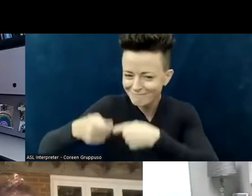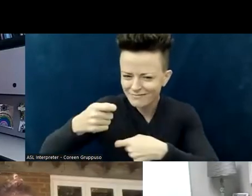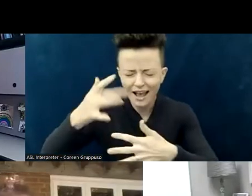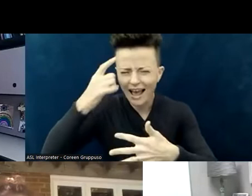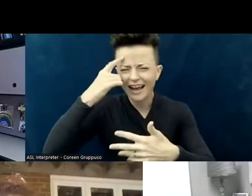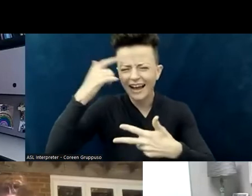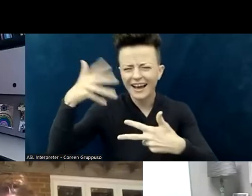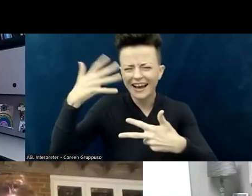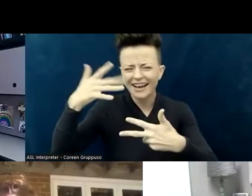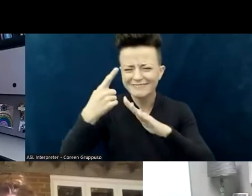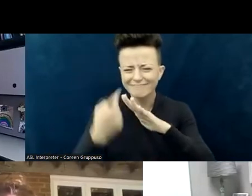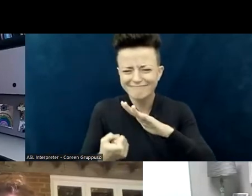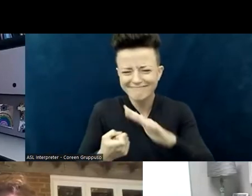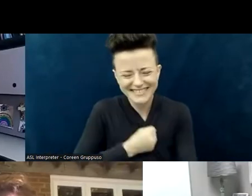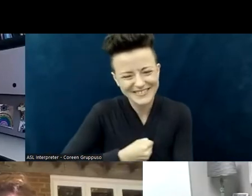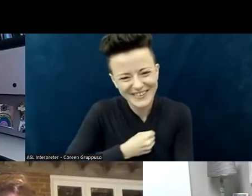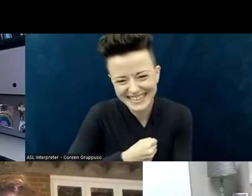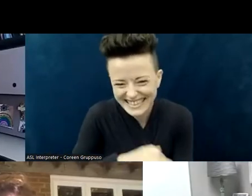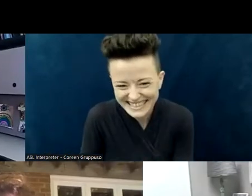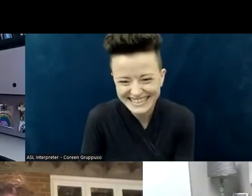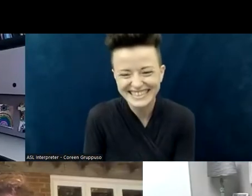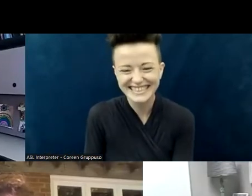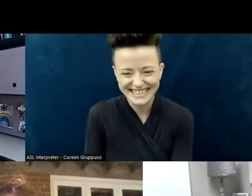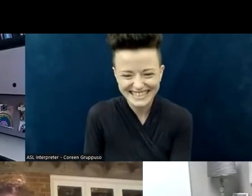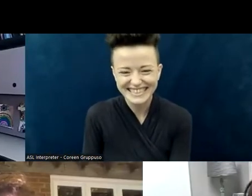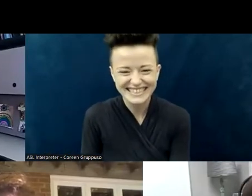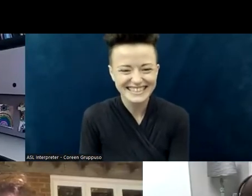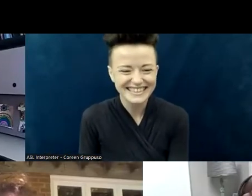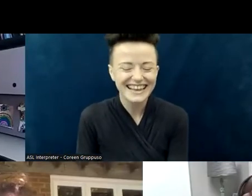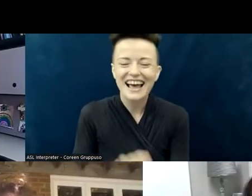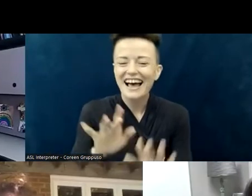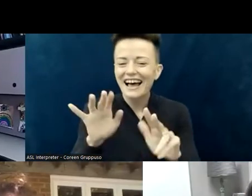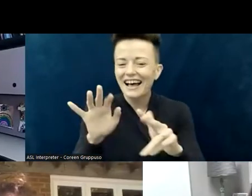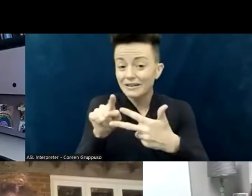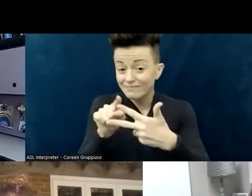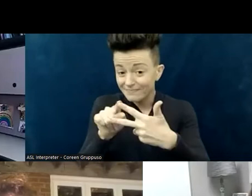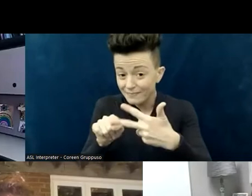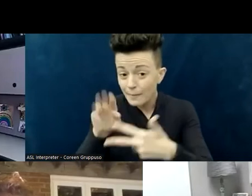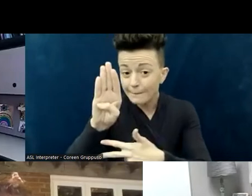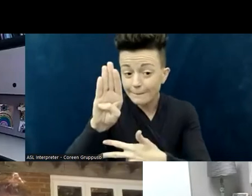Sorry, Erika. Becky and Erika have been doing